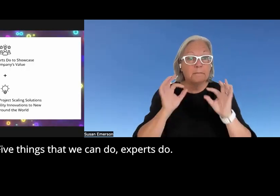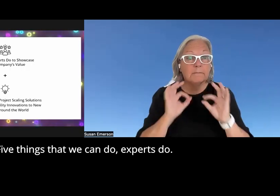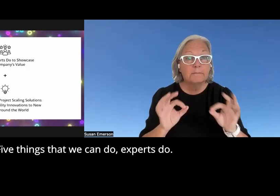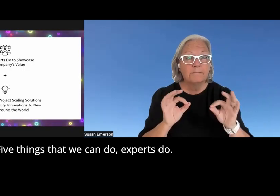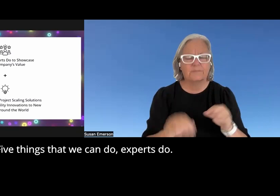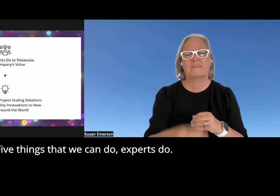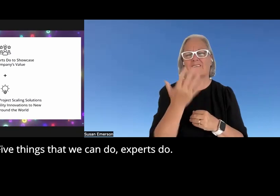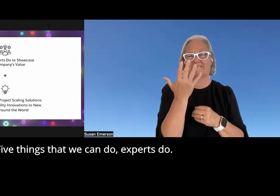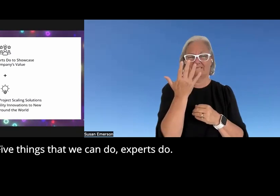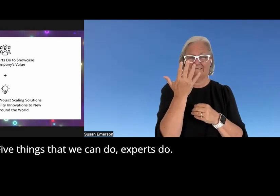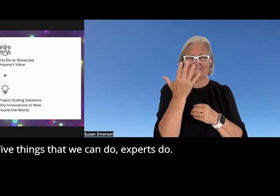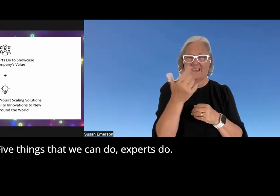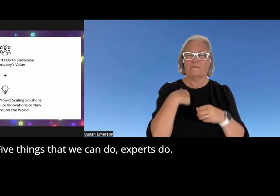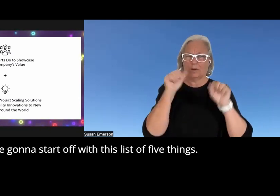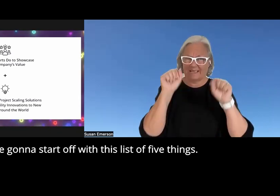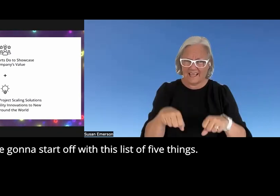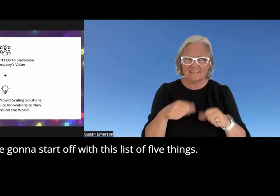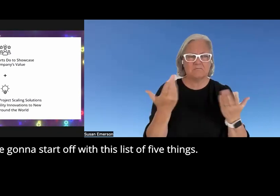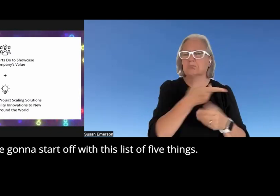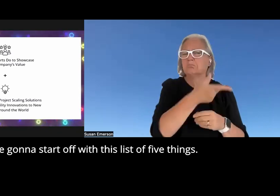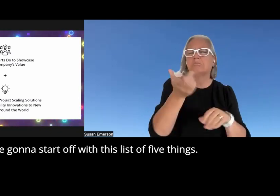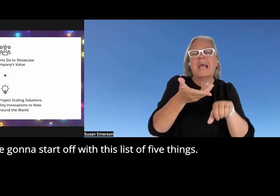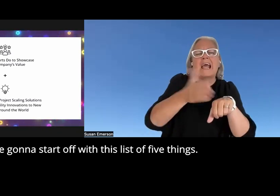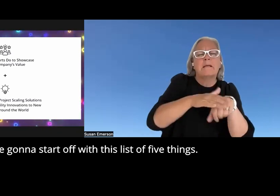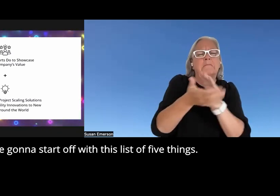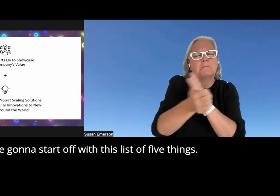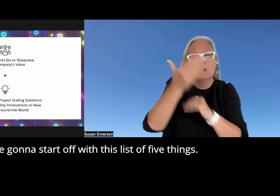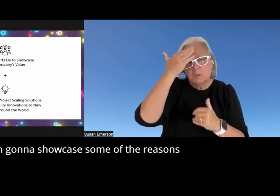that we can do experts do they're going to start off with this list of five things I'm going to